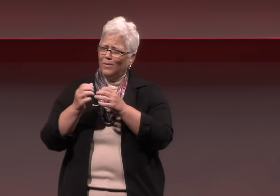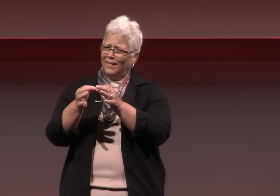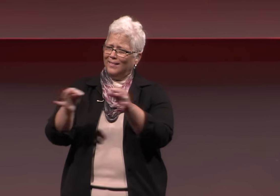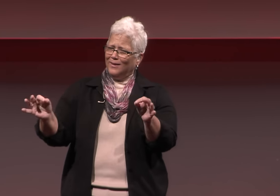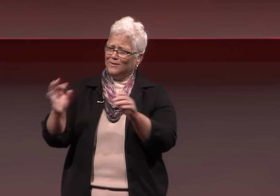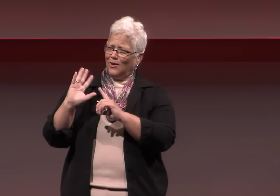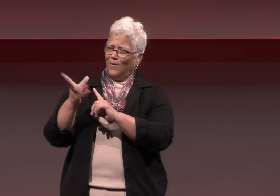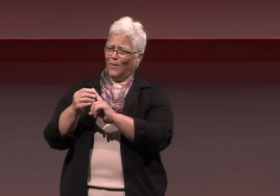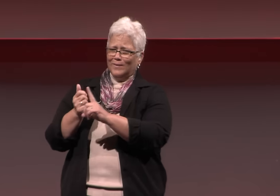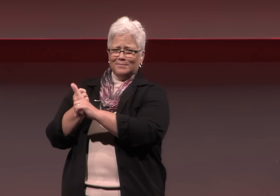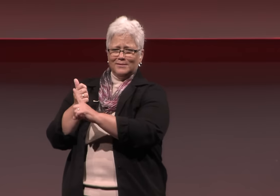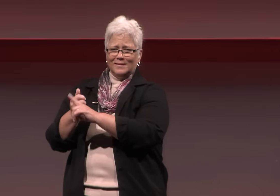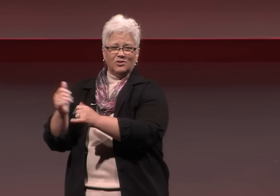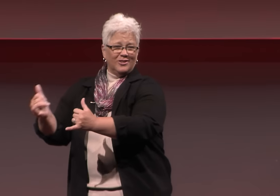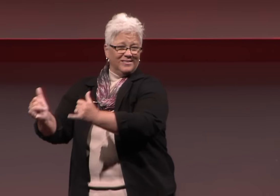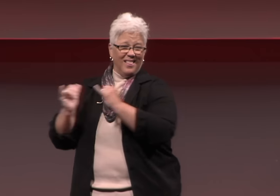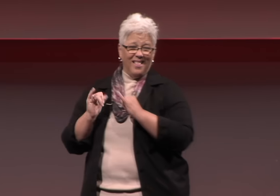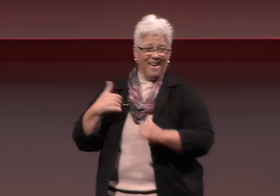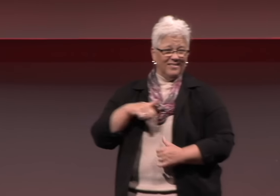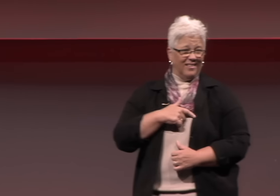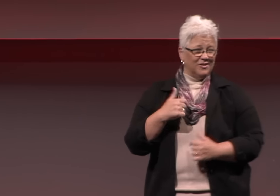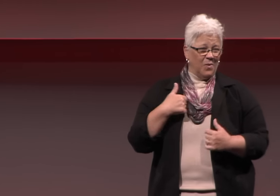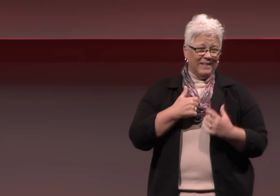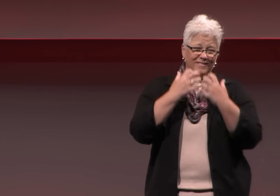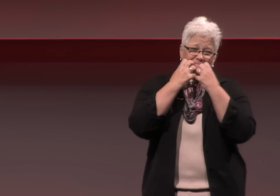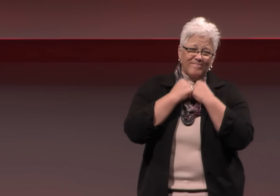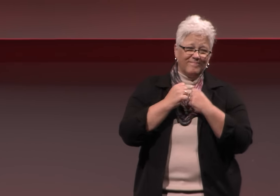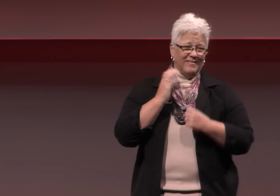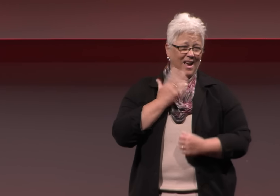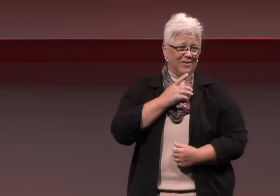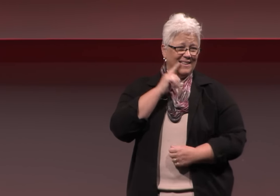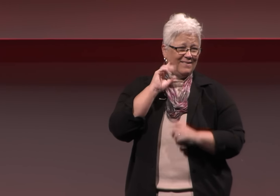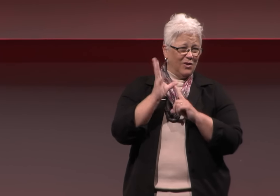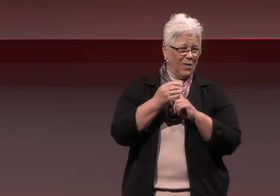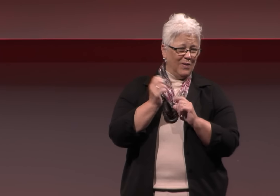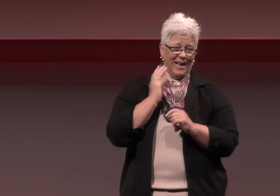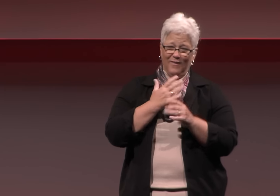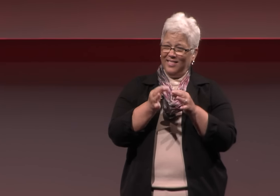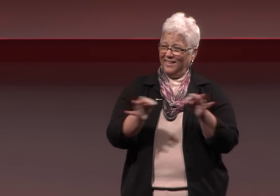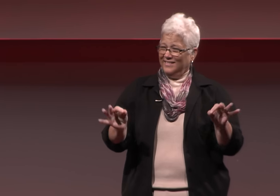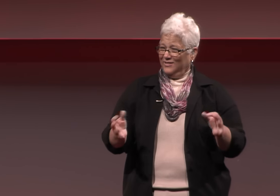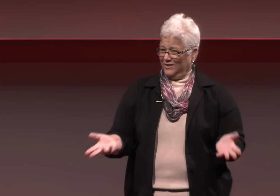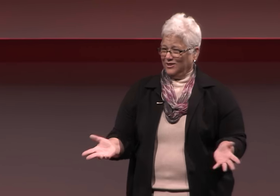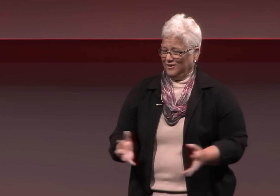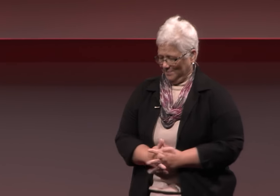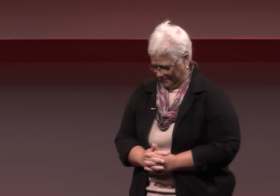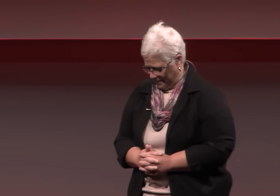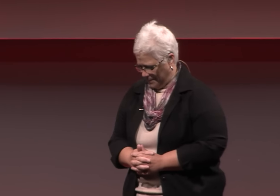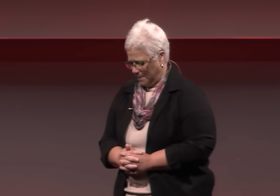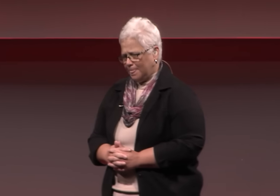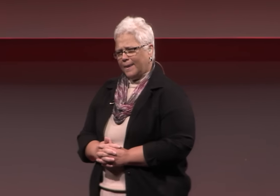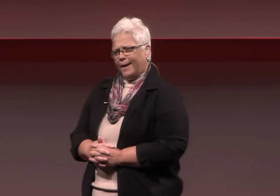they value their language and their own culture such as we value our own Deaf culture and our own language.